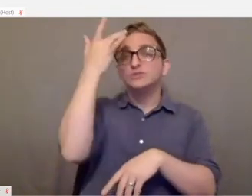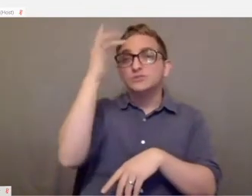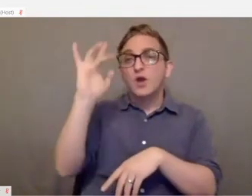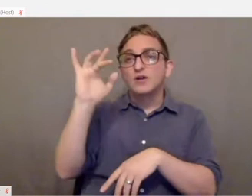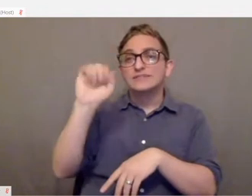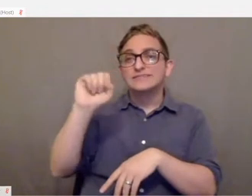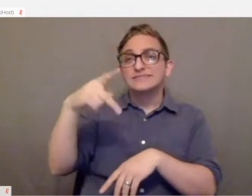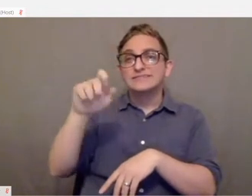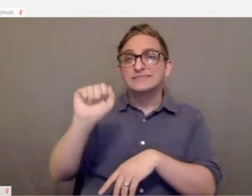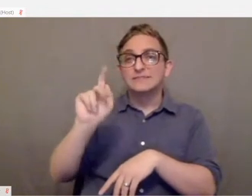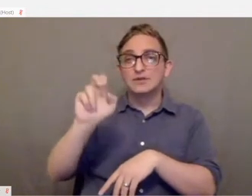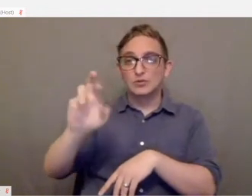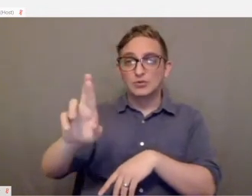Smart speakers are voice‑controlled.